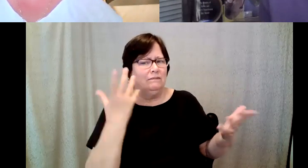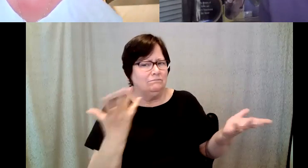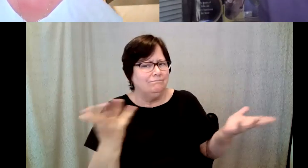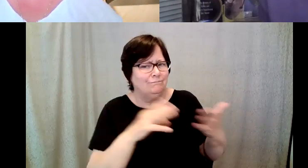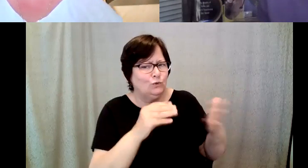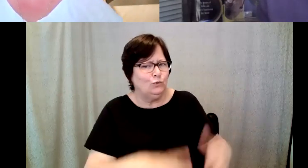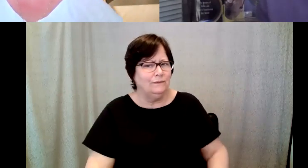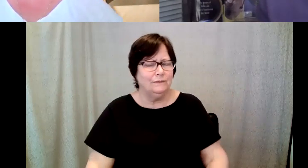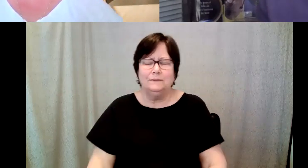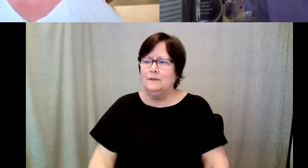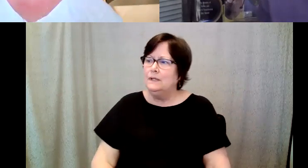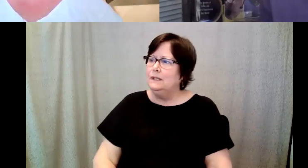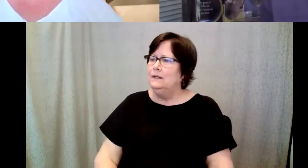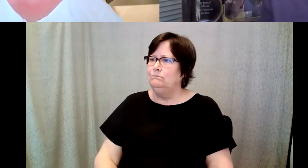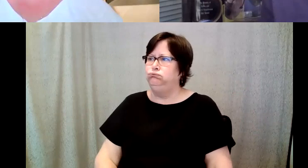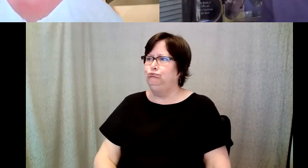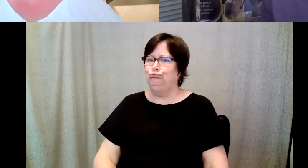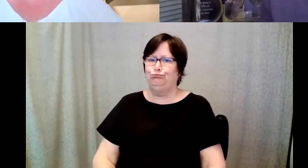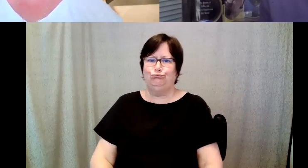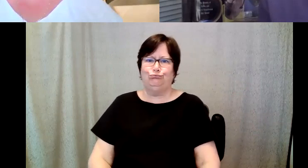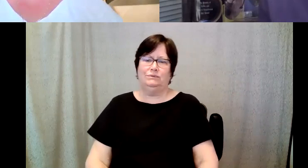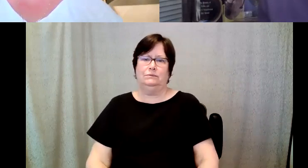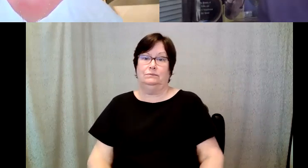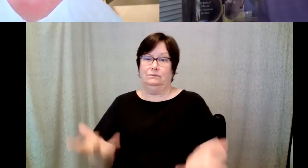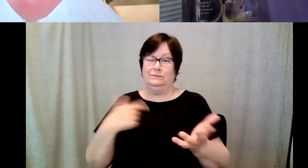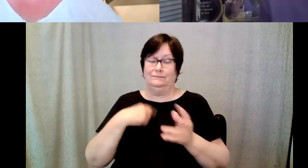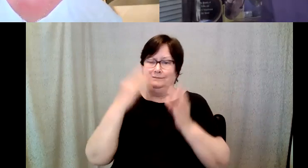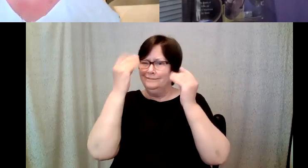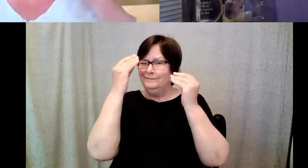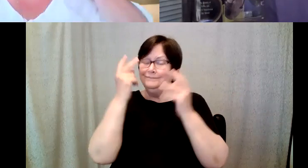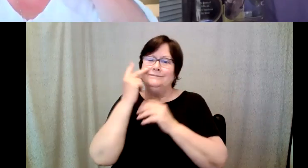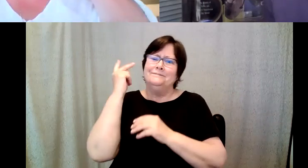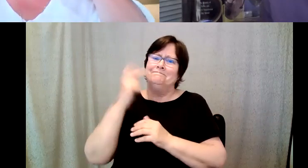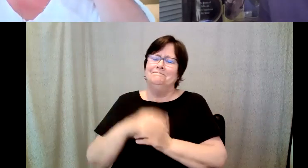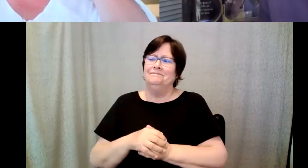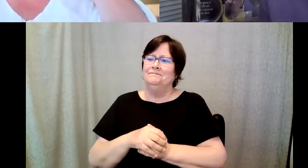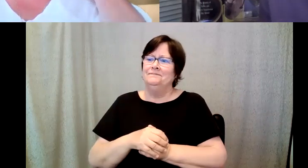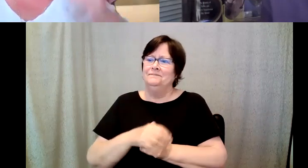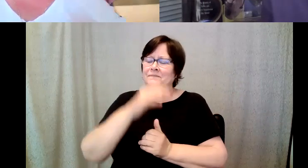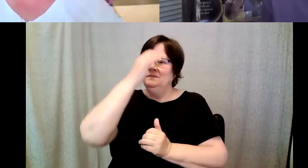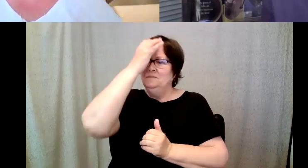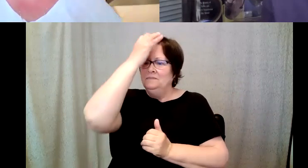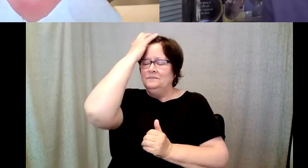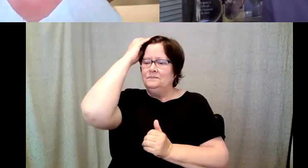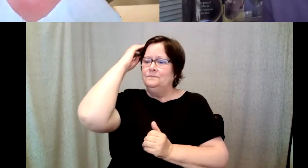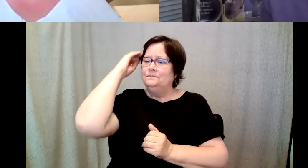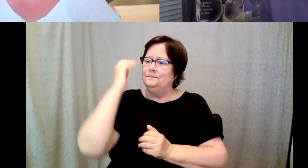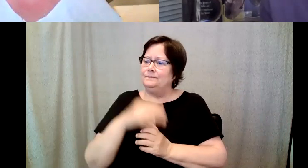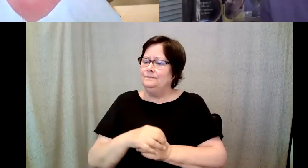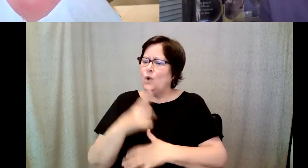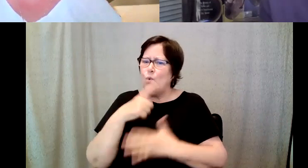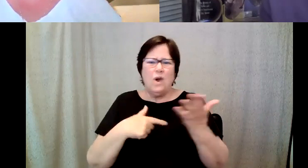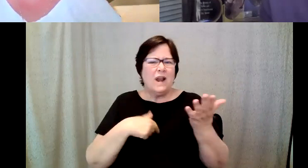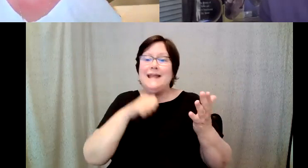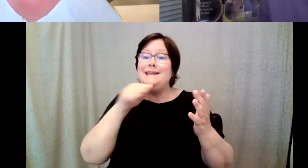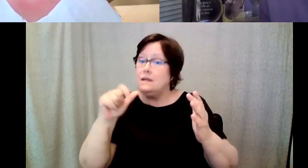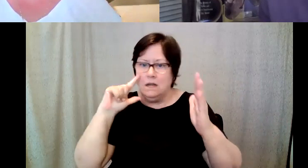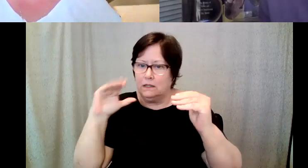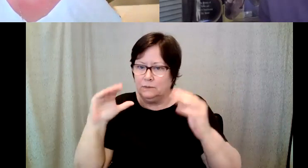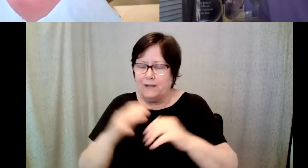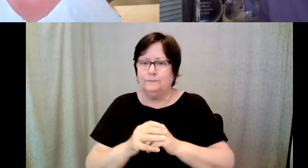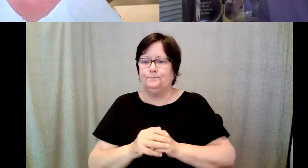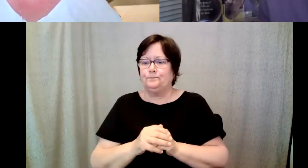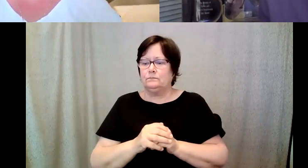D. Major Cohen: As I reflect on that, I think that what what I didn't expect having struggled